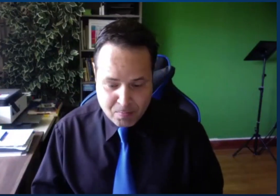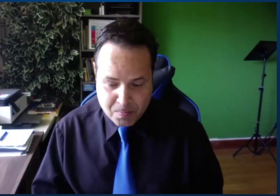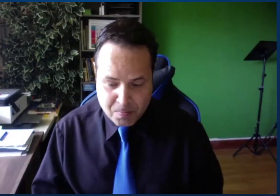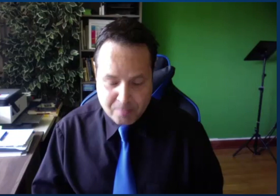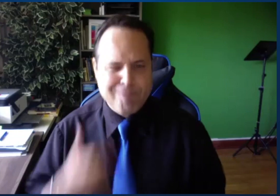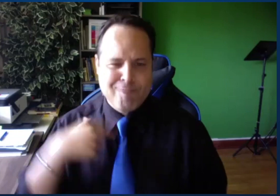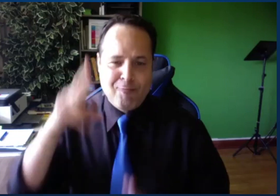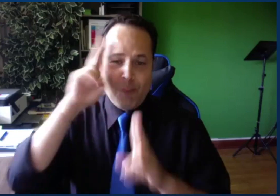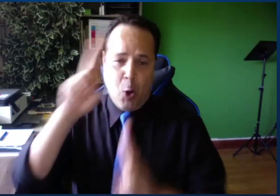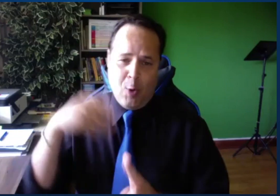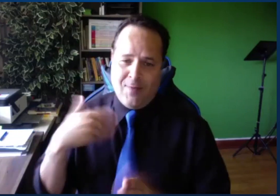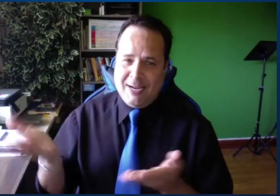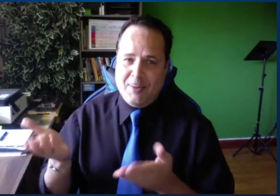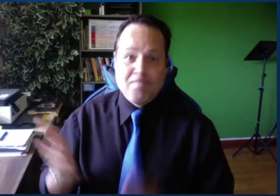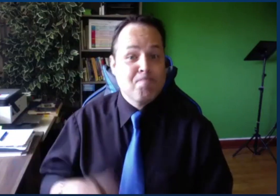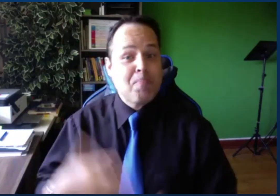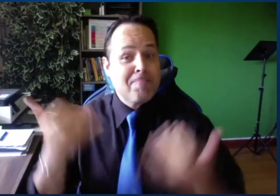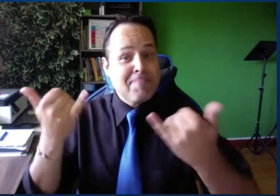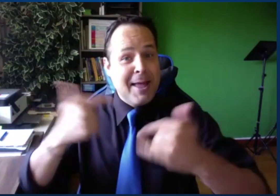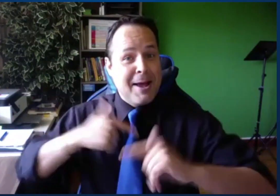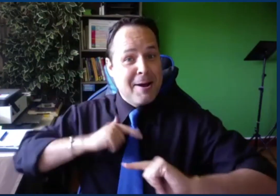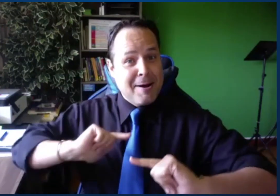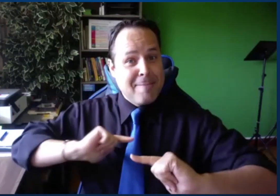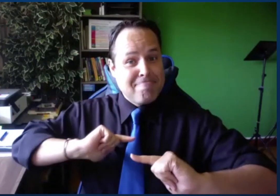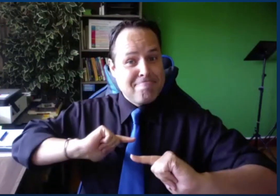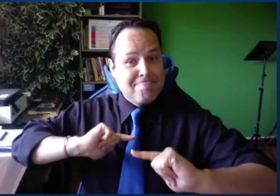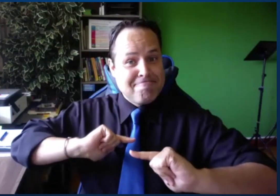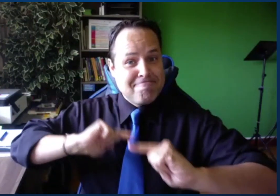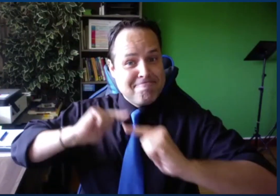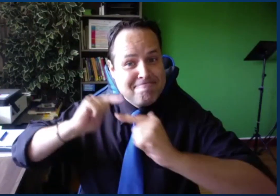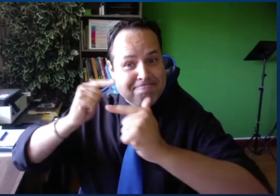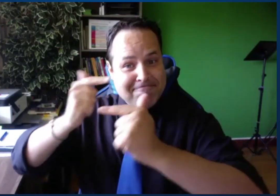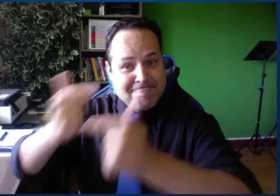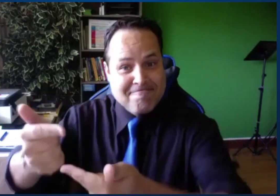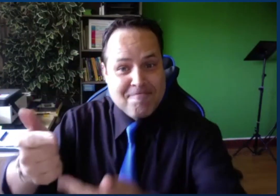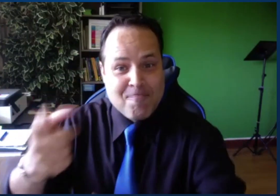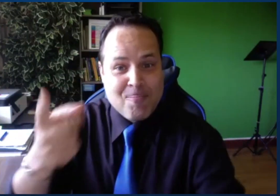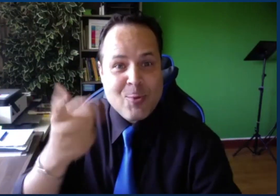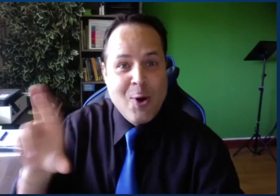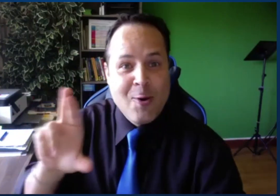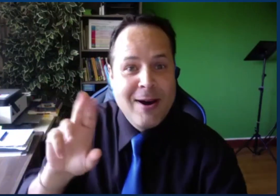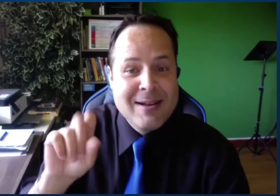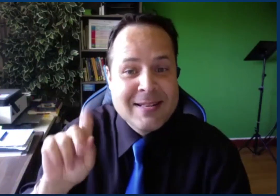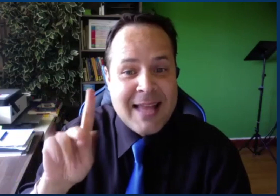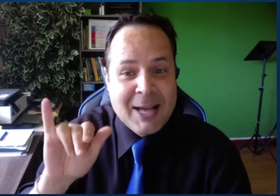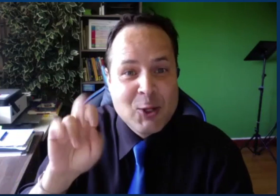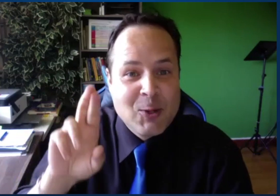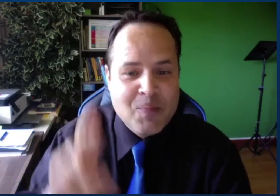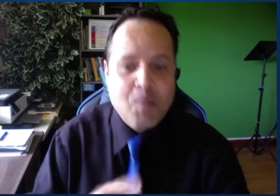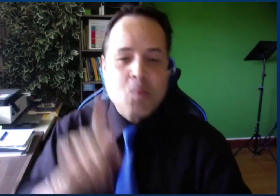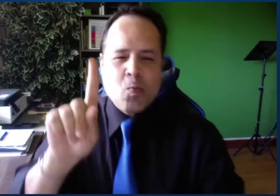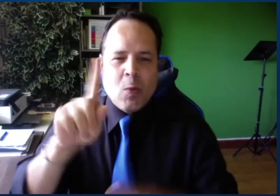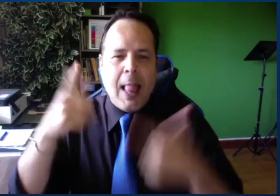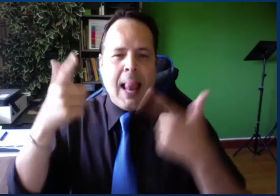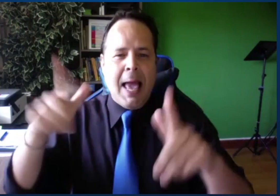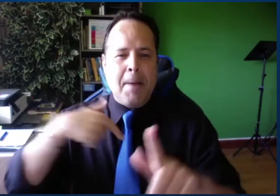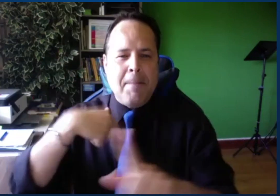I'm very excited to welcome him, and I'm honored to have him here. I will now turn the floor over to you.